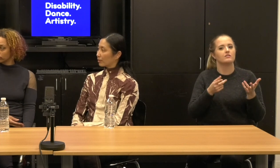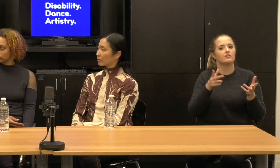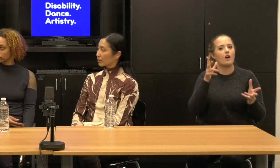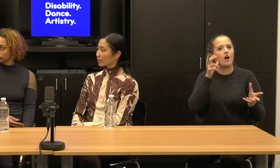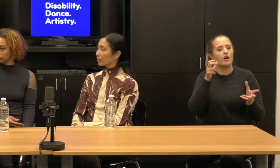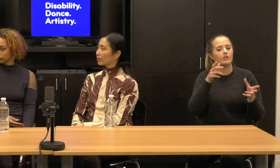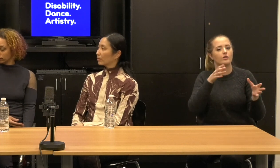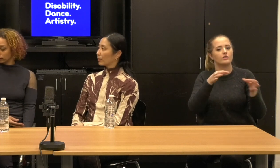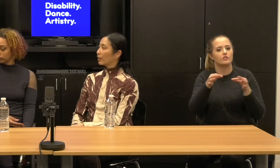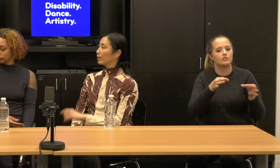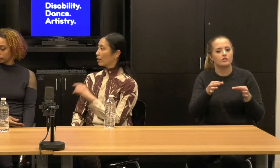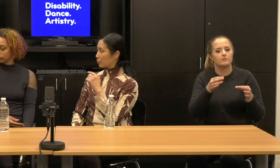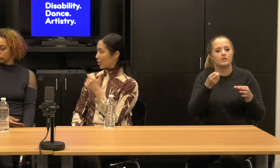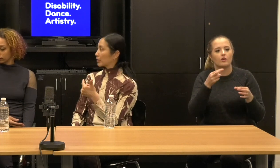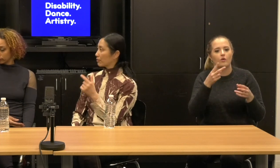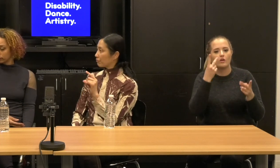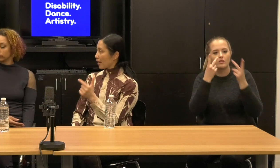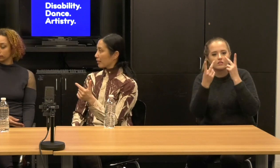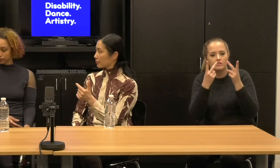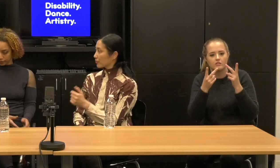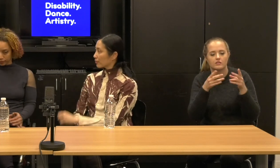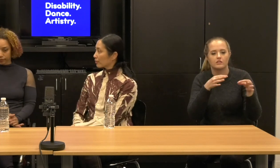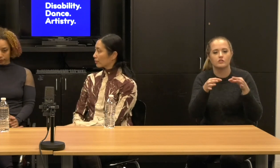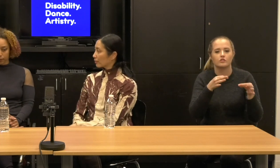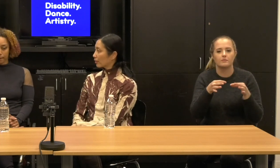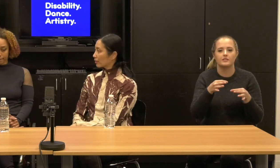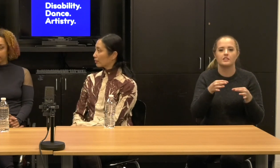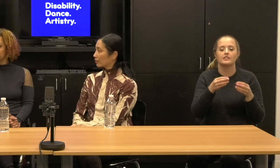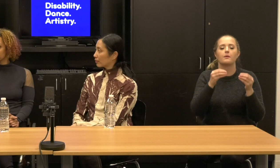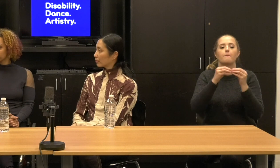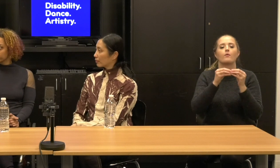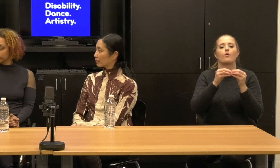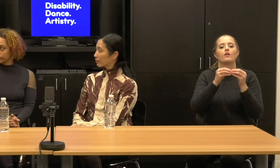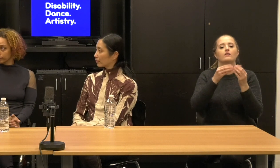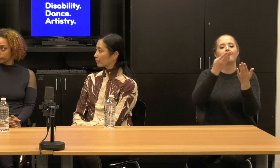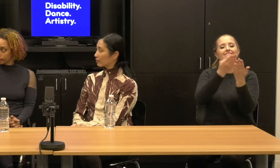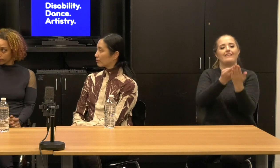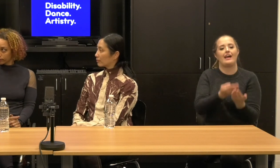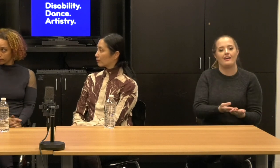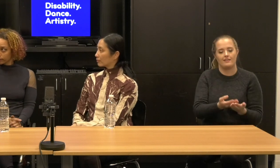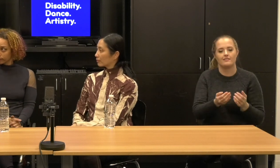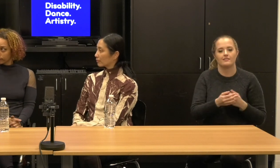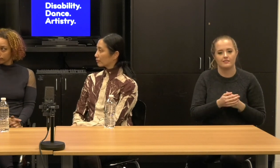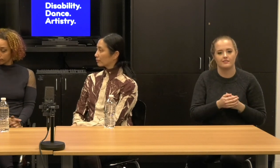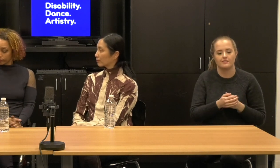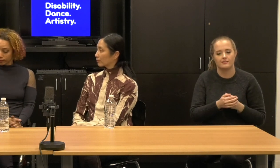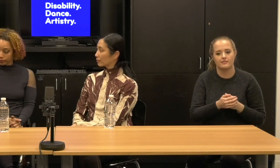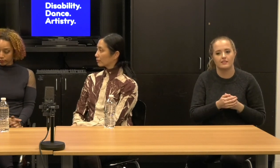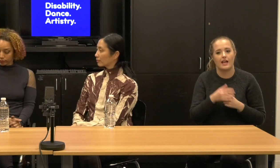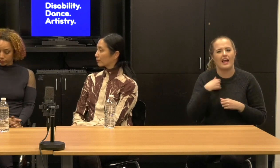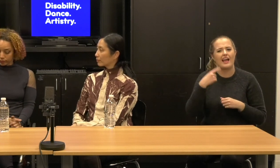I just want to know objective and I think for a while and disability artistry, this